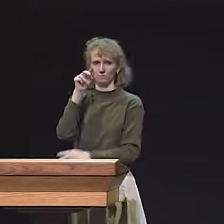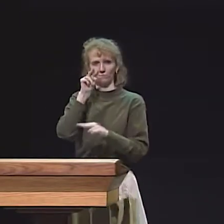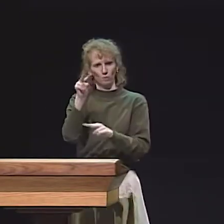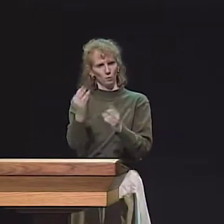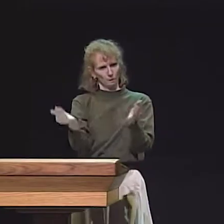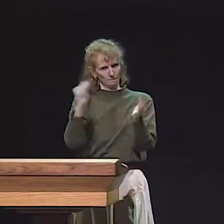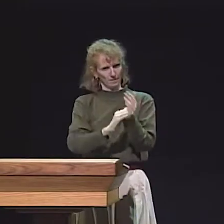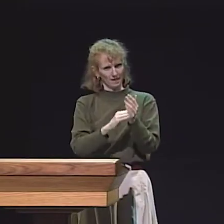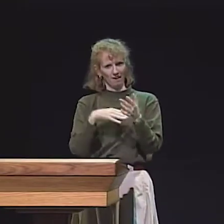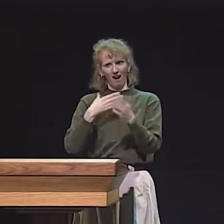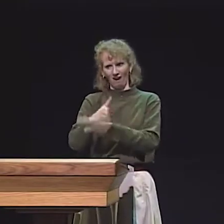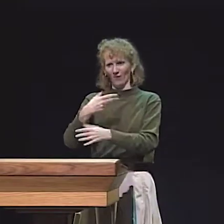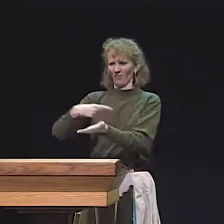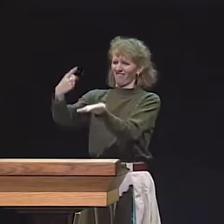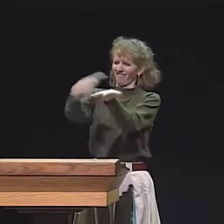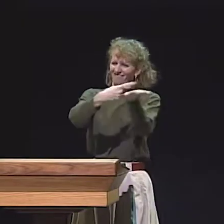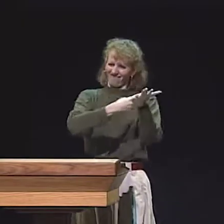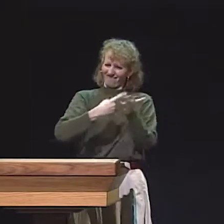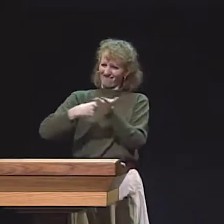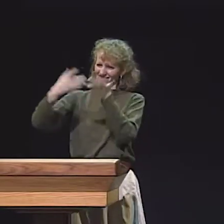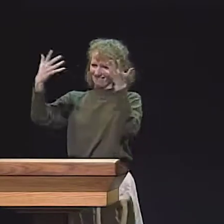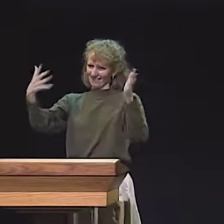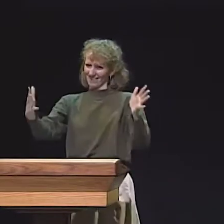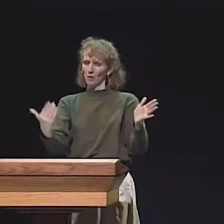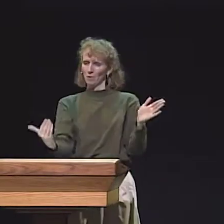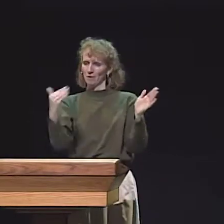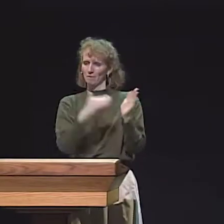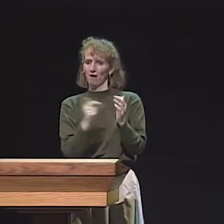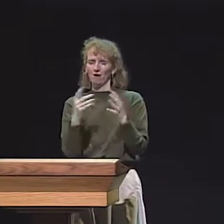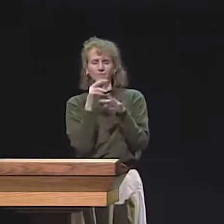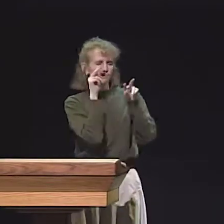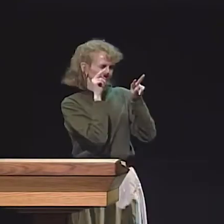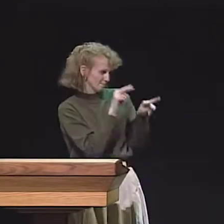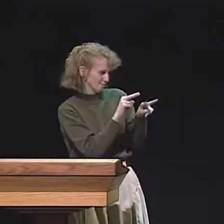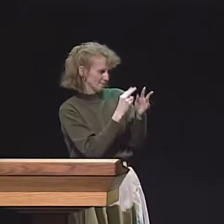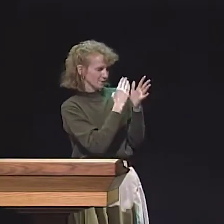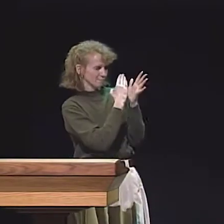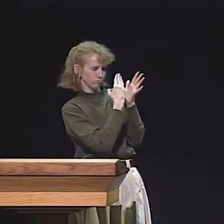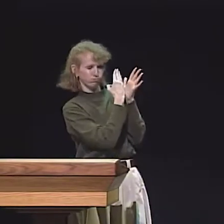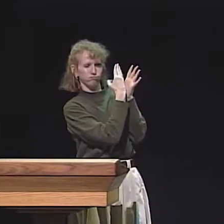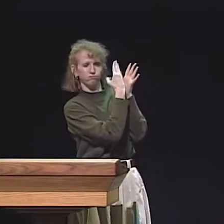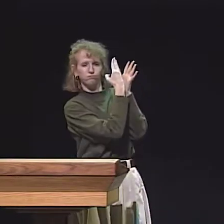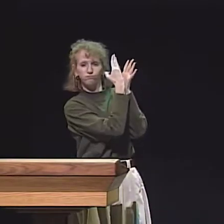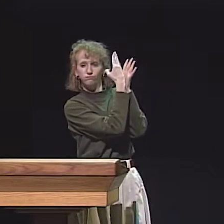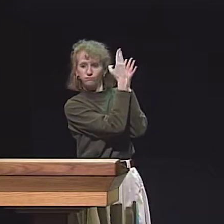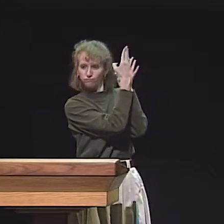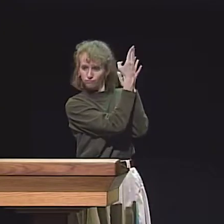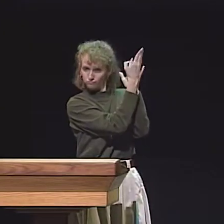AND NOW WE'RE INTO THE PINK BOX. SO, THE FIRST ACTIVITY IS THAT WE REPEAT THE VIEWING.